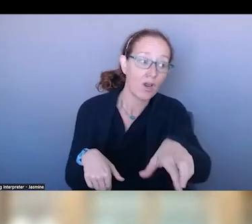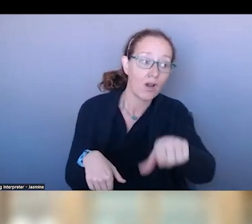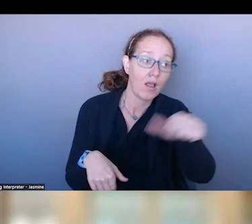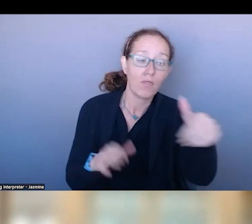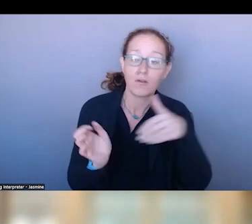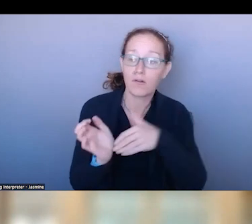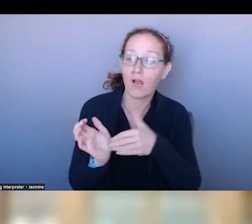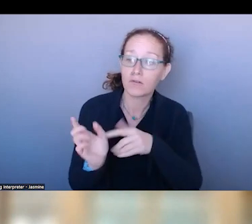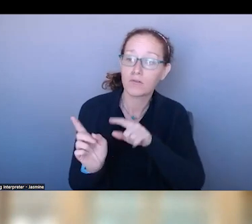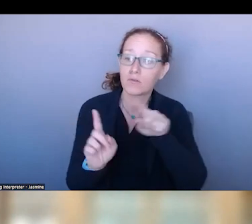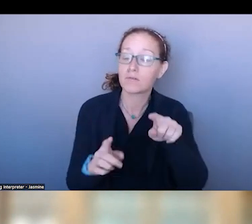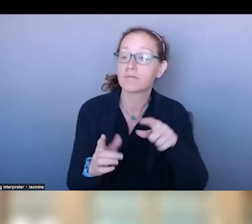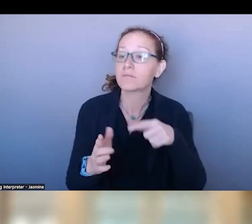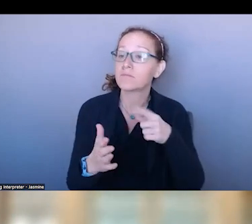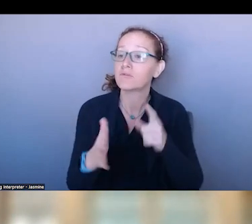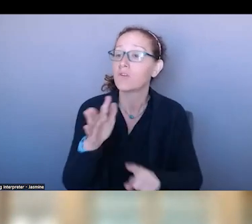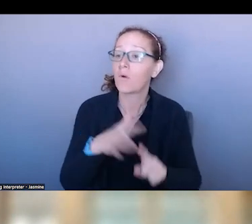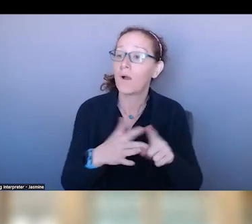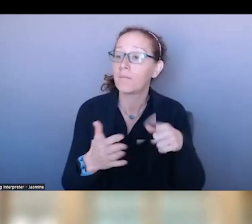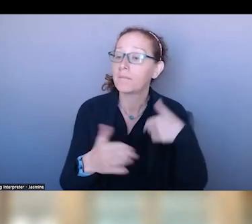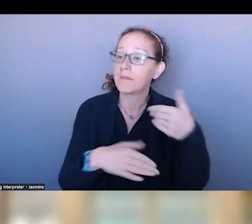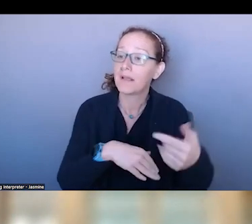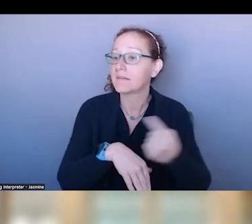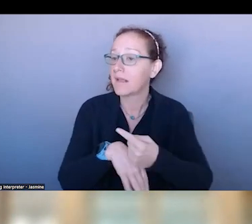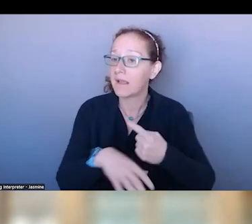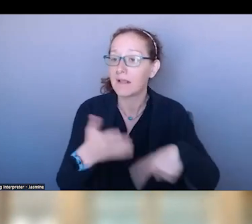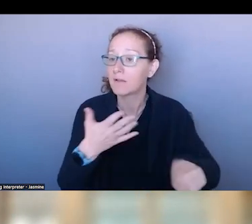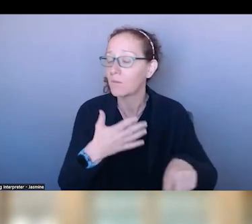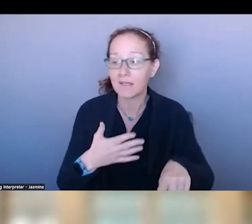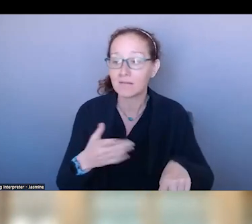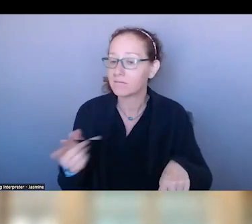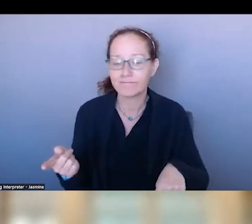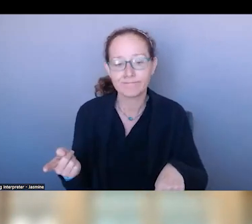THERE WERE DOING WAS THE RIGHT THING OR THE WRONG THING.